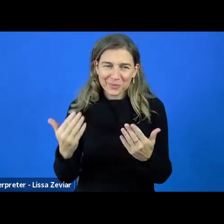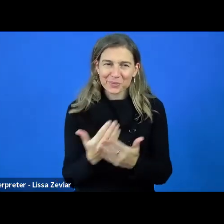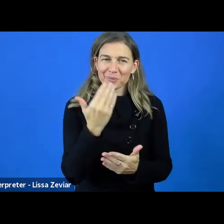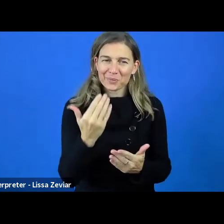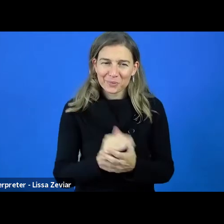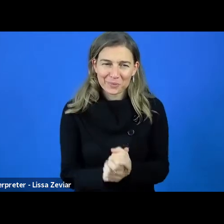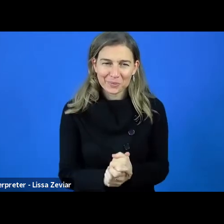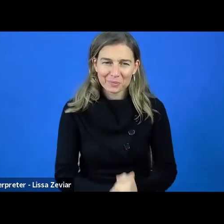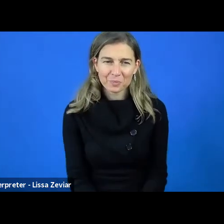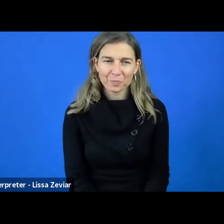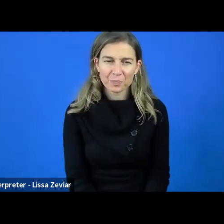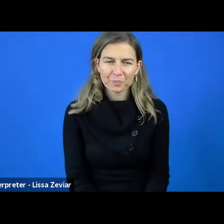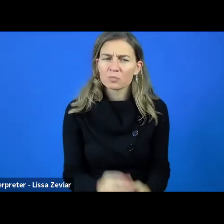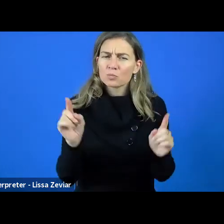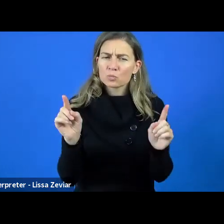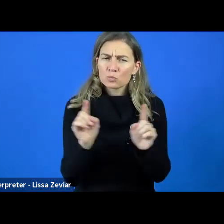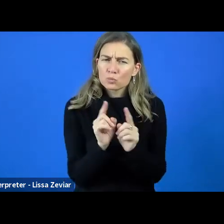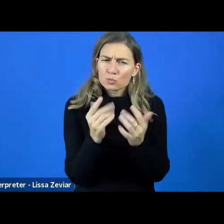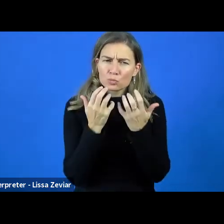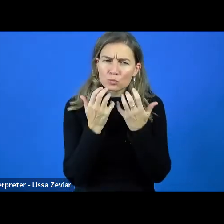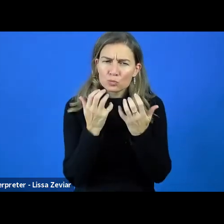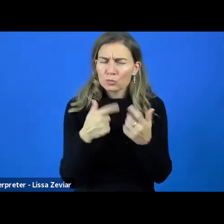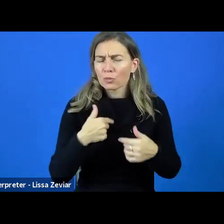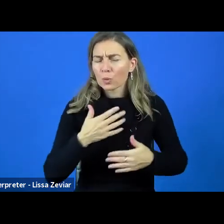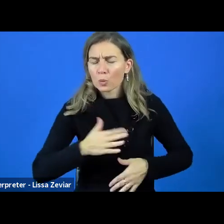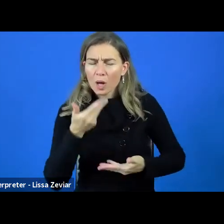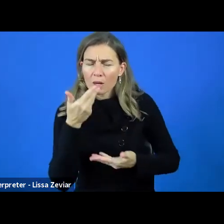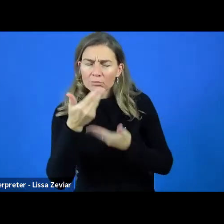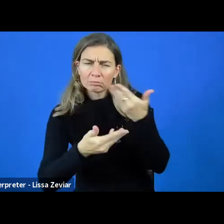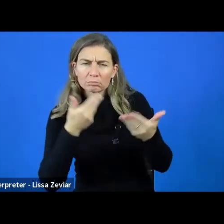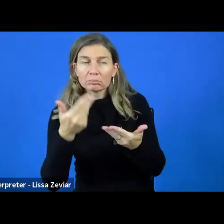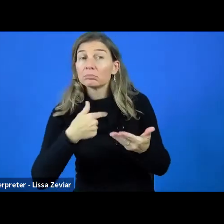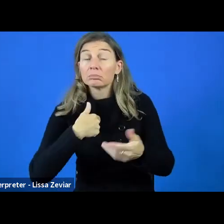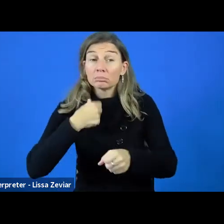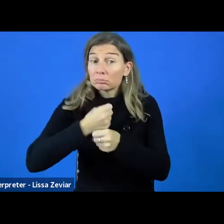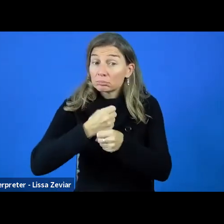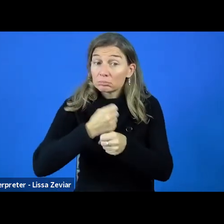Very briefly, I would like to tell you what I'm doing at EDF.